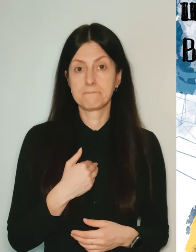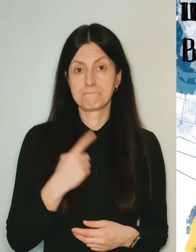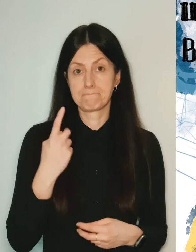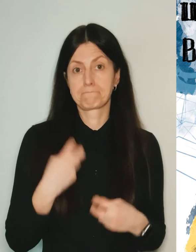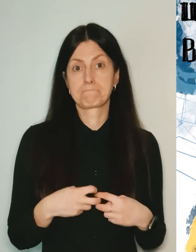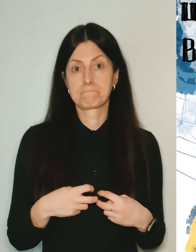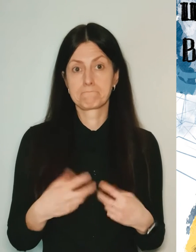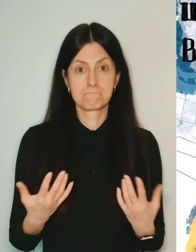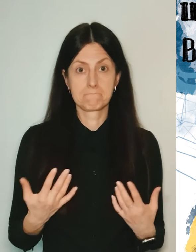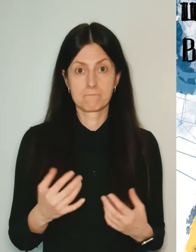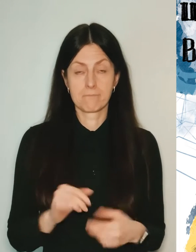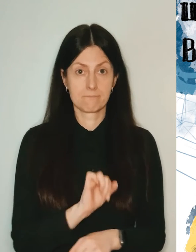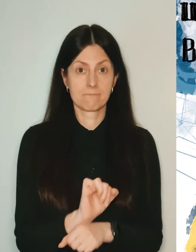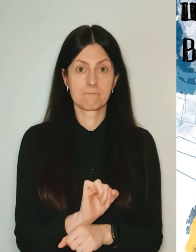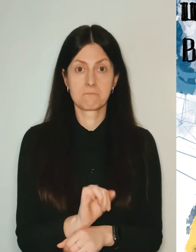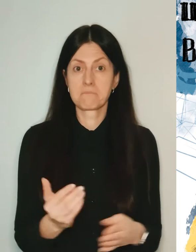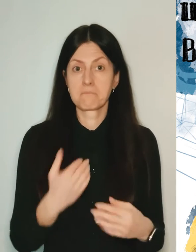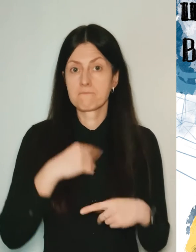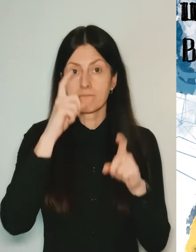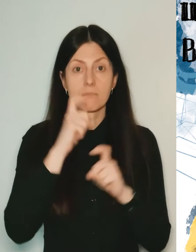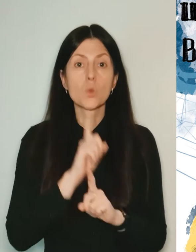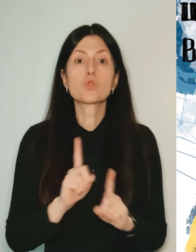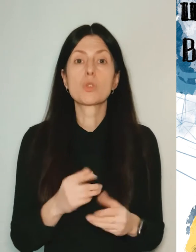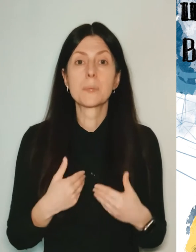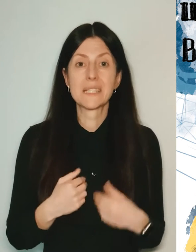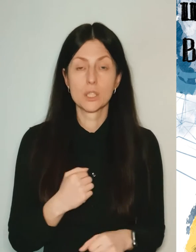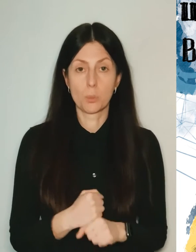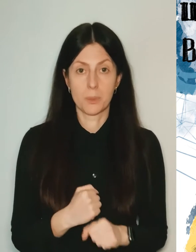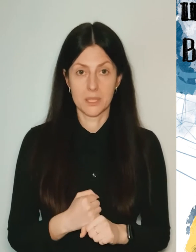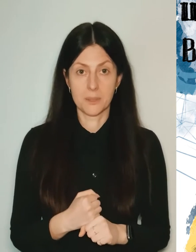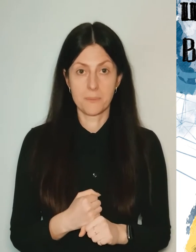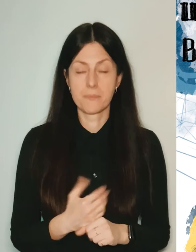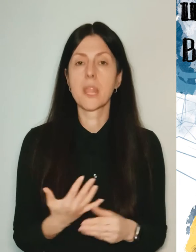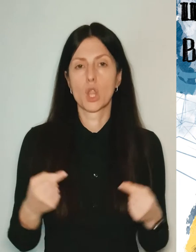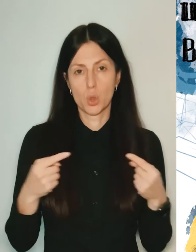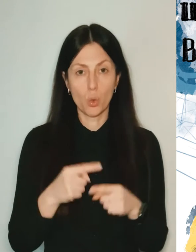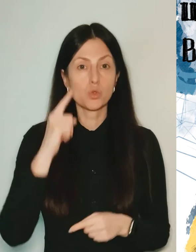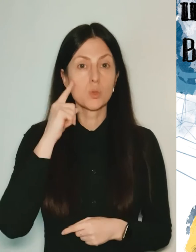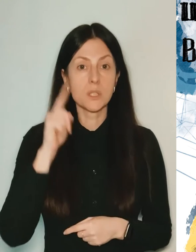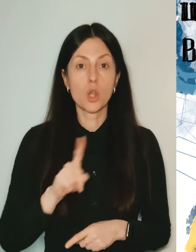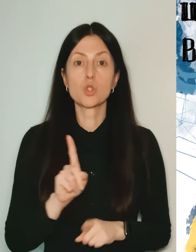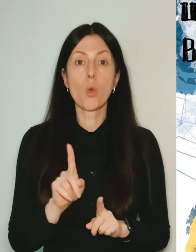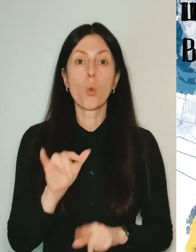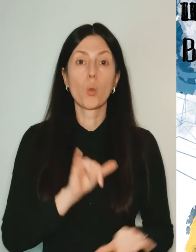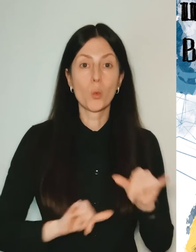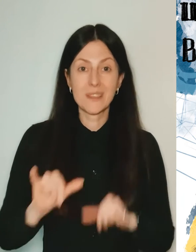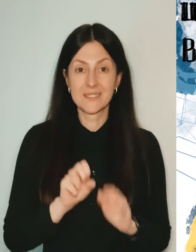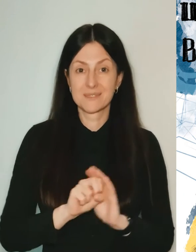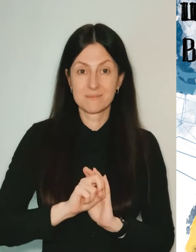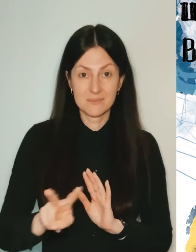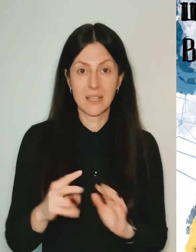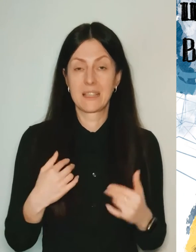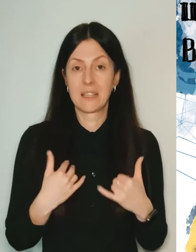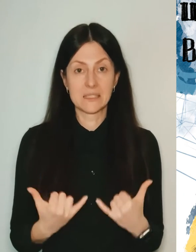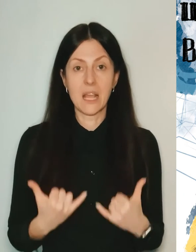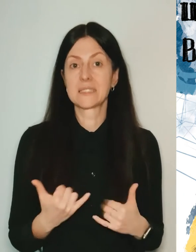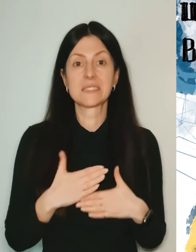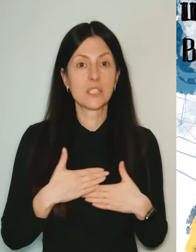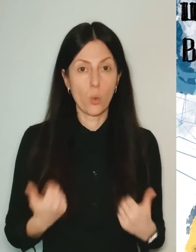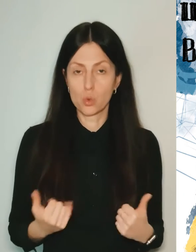I cried out not knowing what to do, but knowing for sure that I did not want to run somewhere now and I definitely will not.